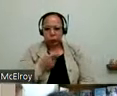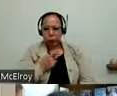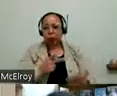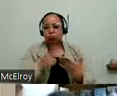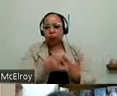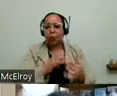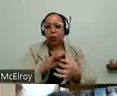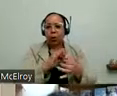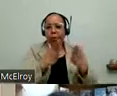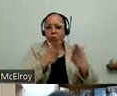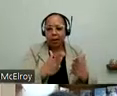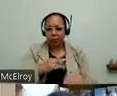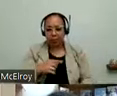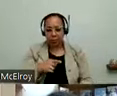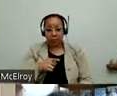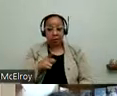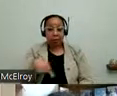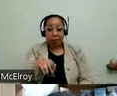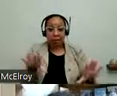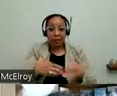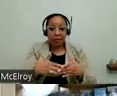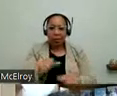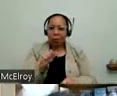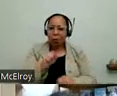other projects -- the whole team works so smoothly together. So we really